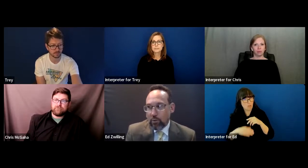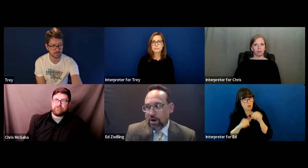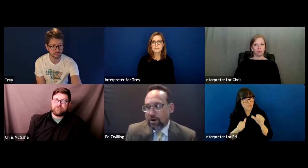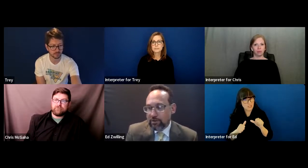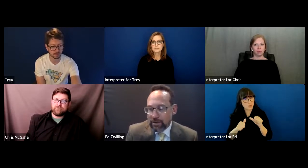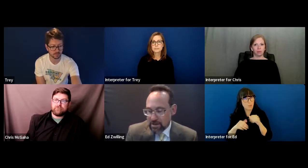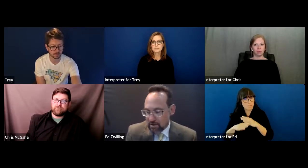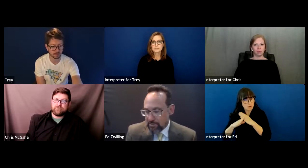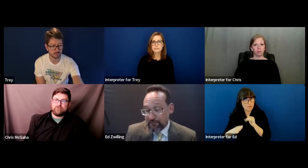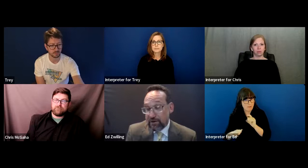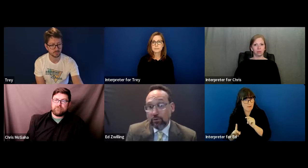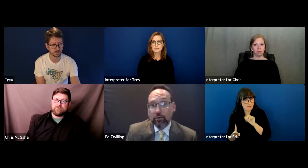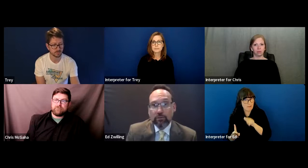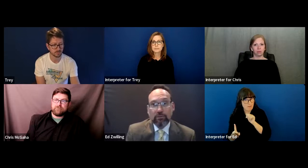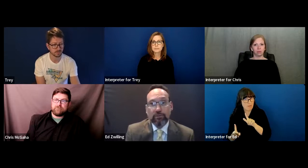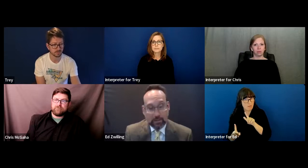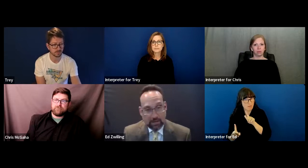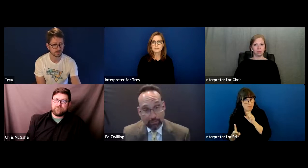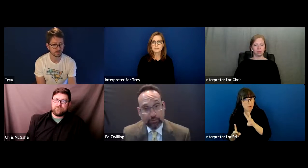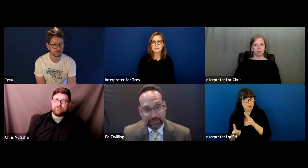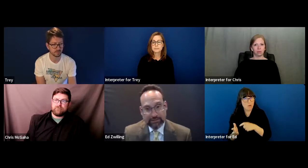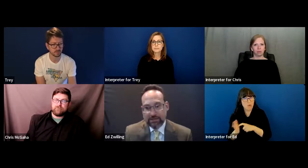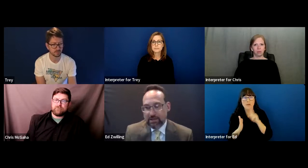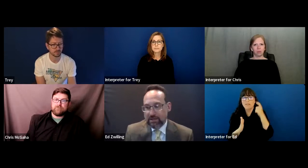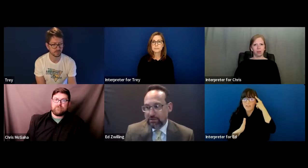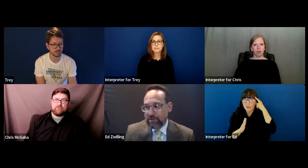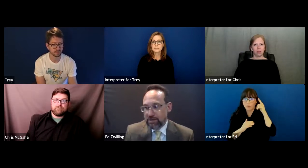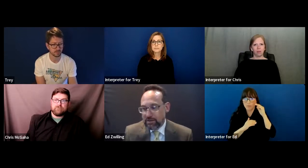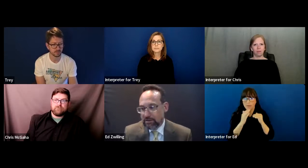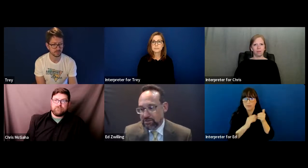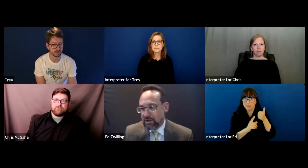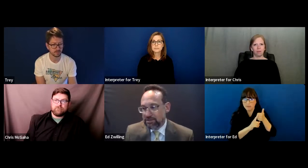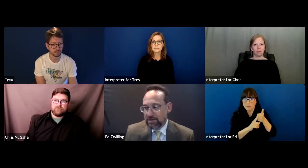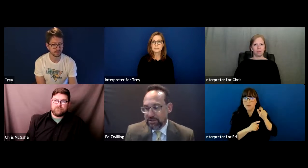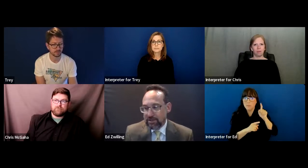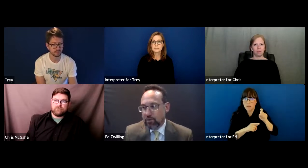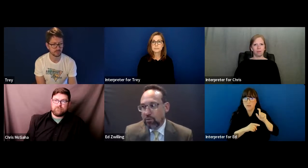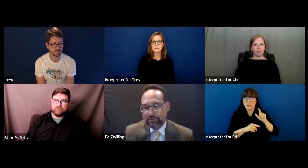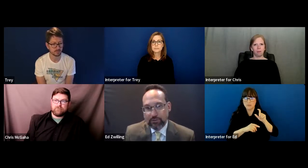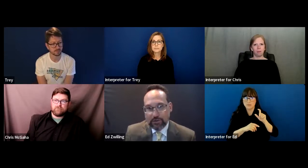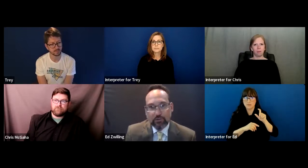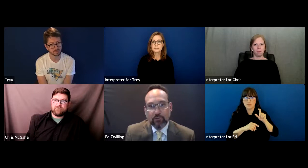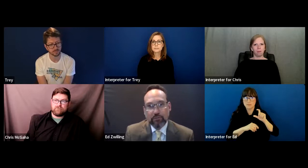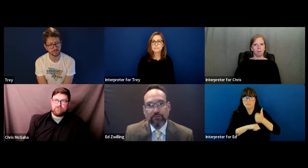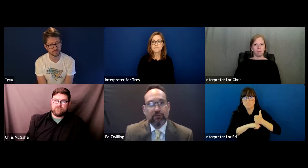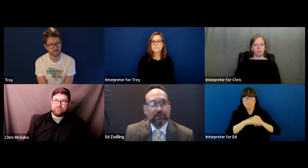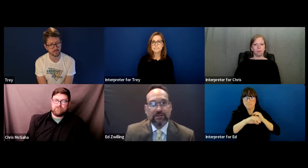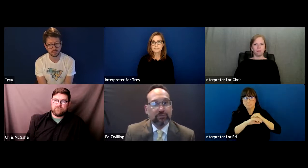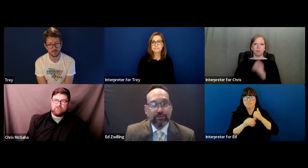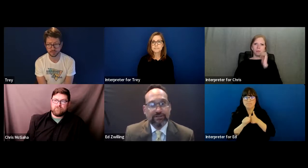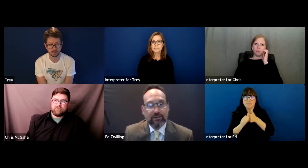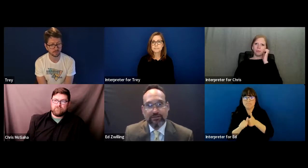required federal buildings to be constructed in accordance with the uniform federal accessibility